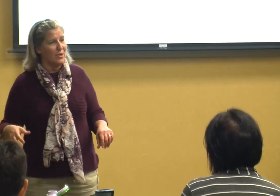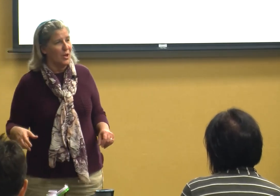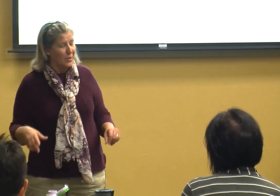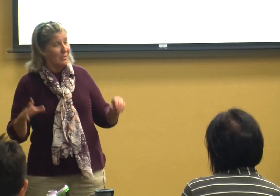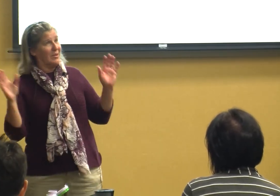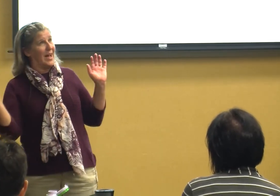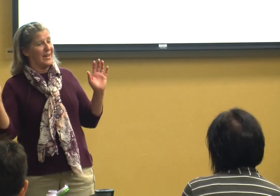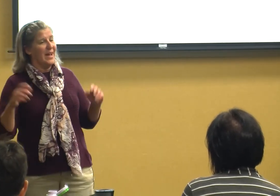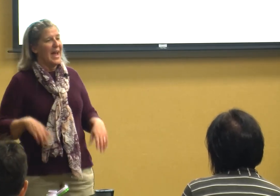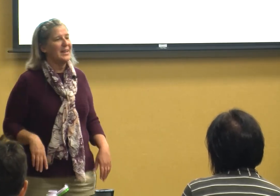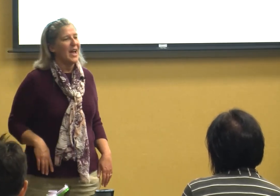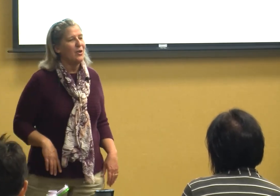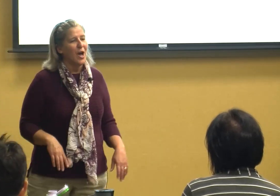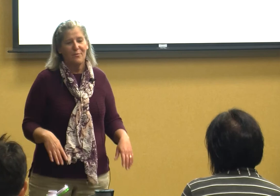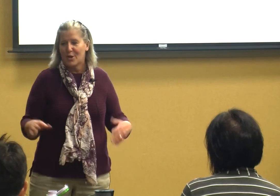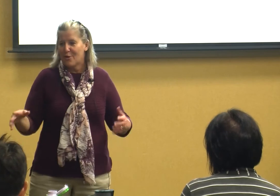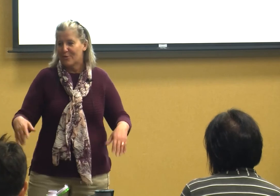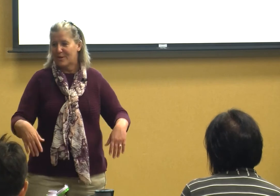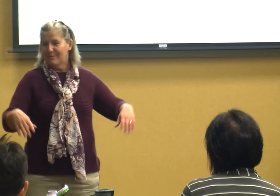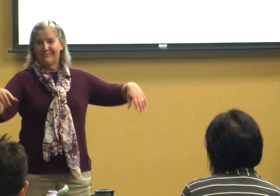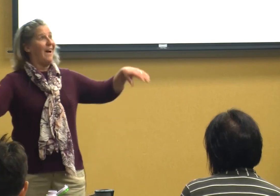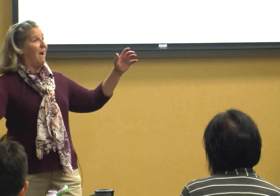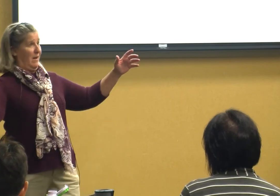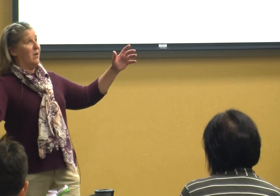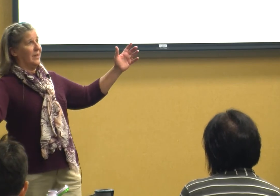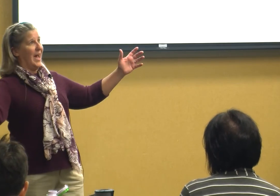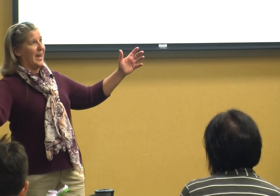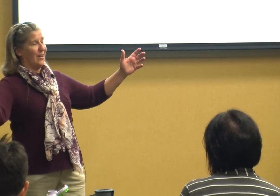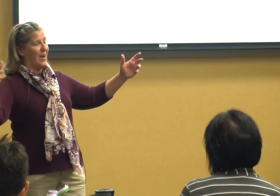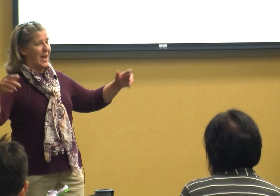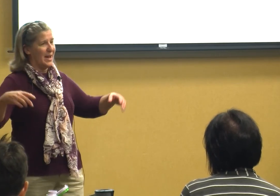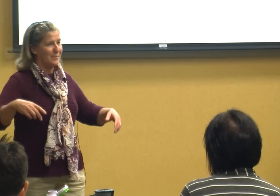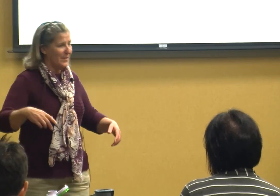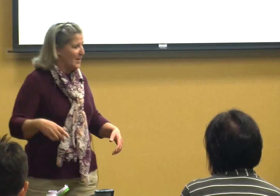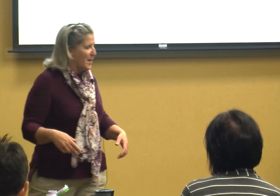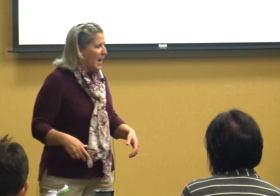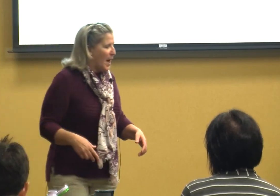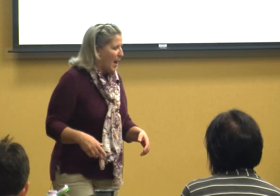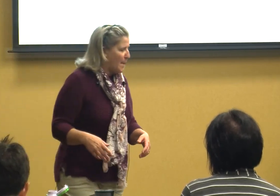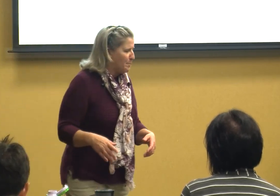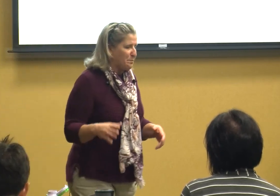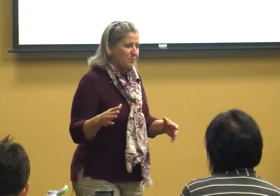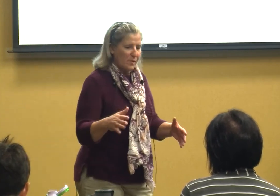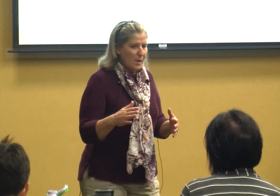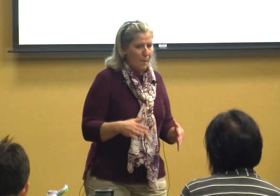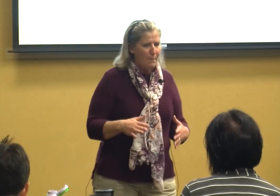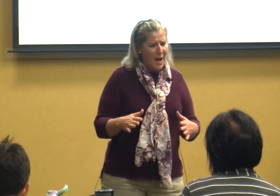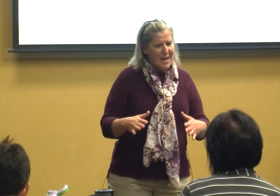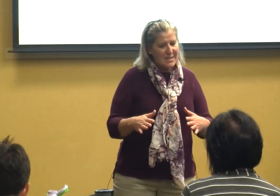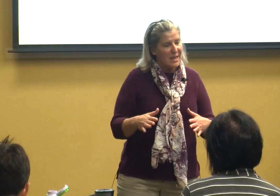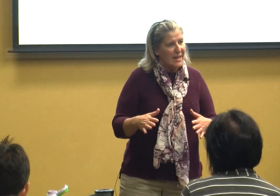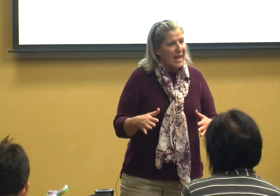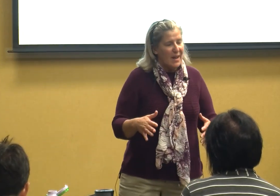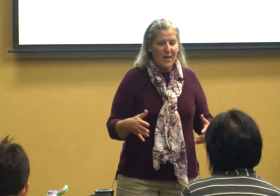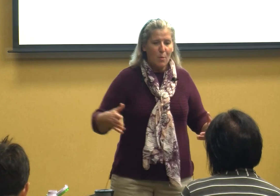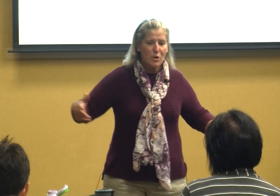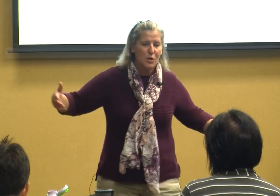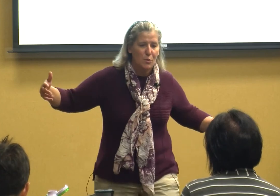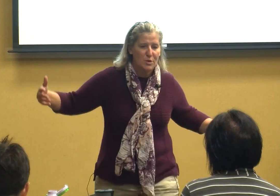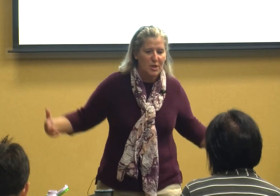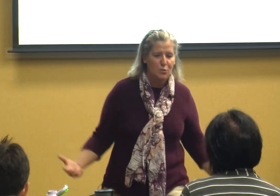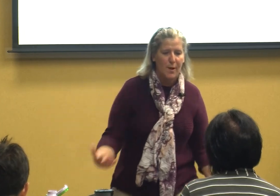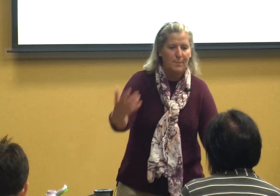you and you're like and now you have learned okay here I am but if I were to just rip you